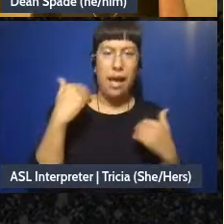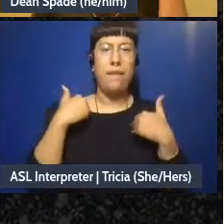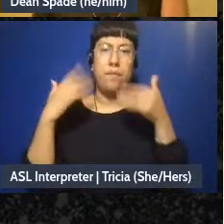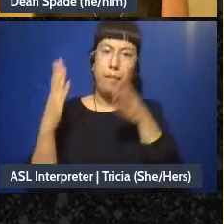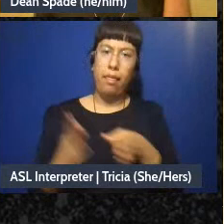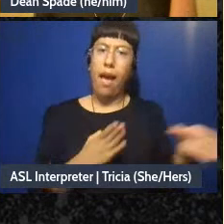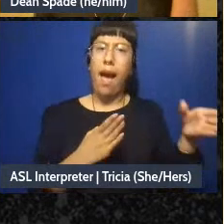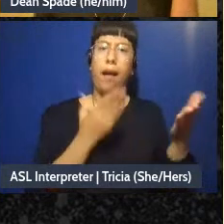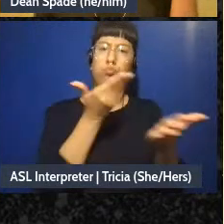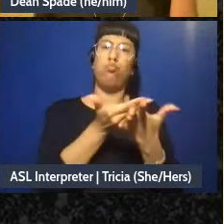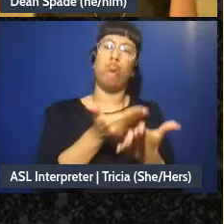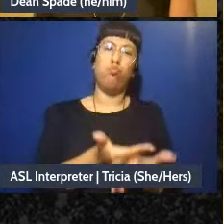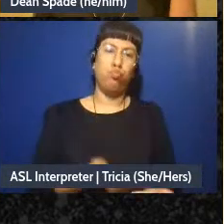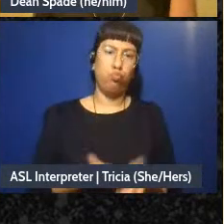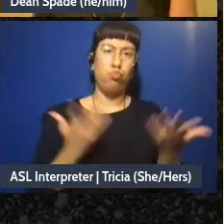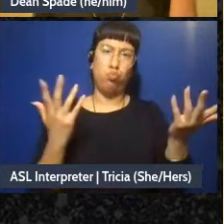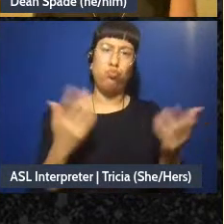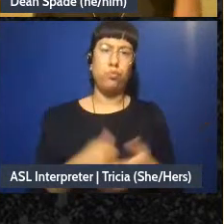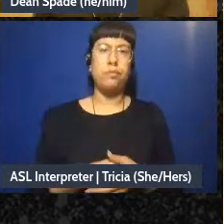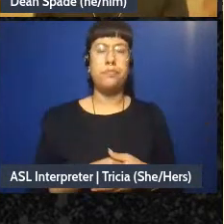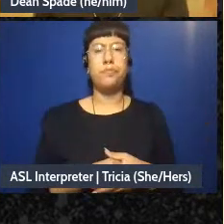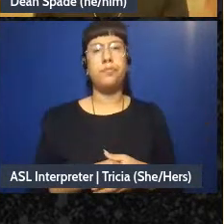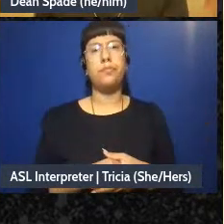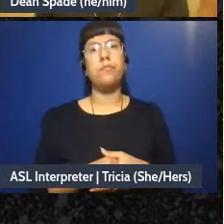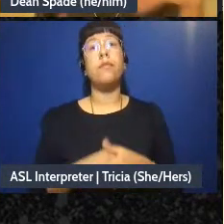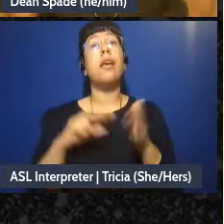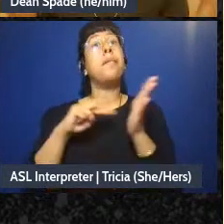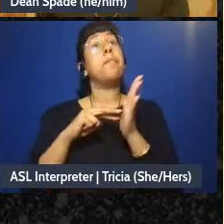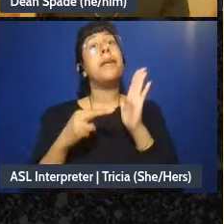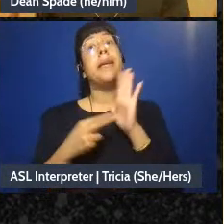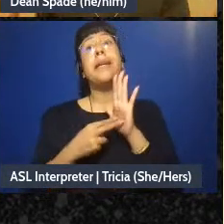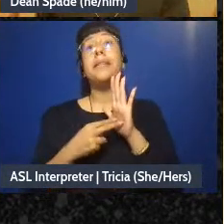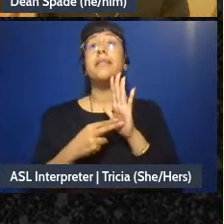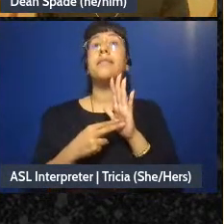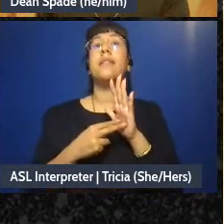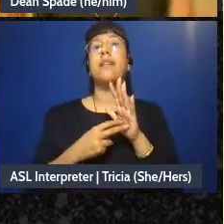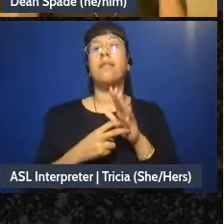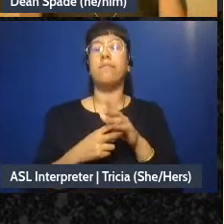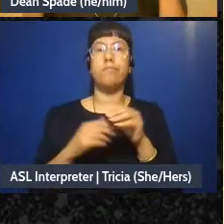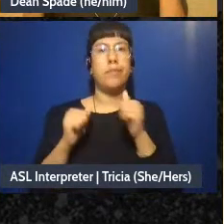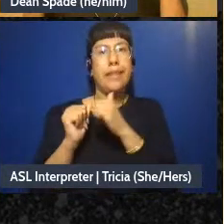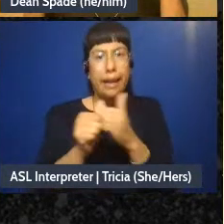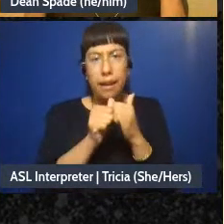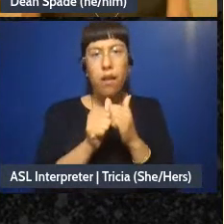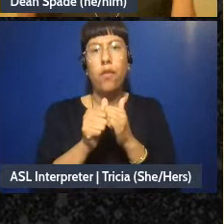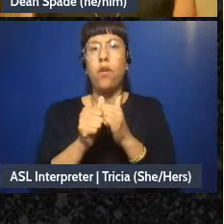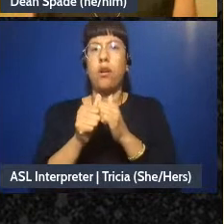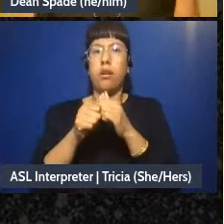um, and that, um, means that we kind of came up with the big plan with our values in mind